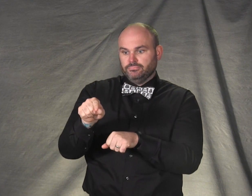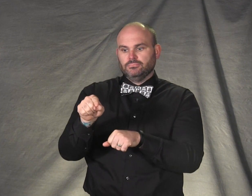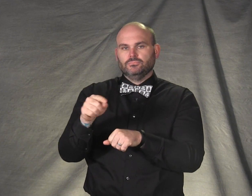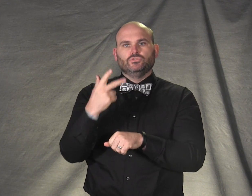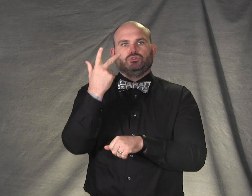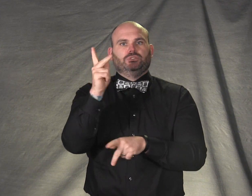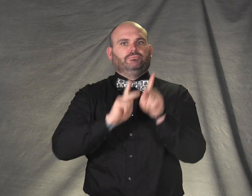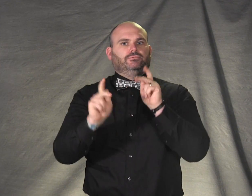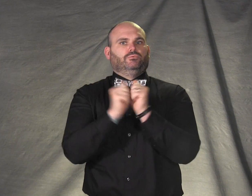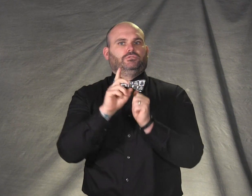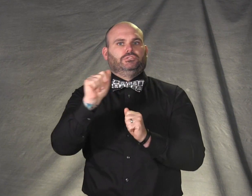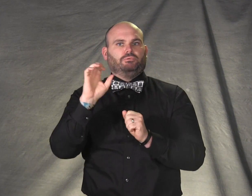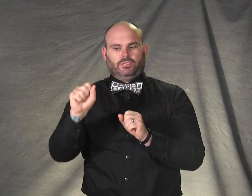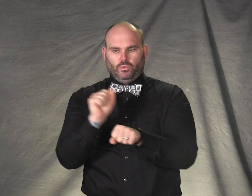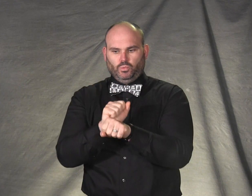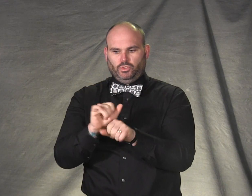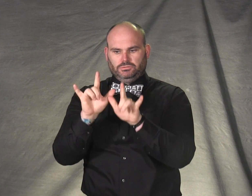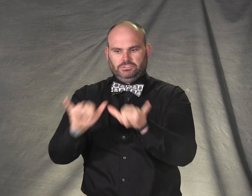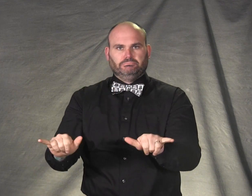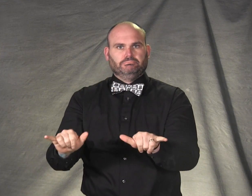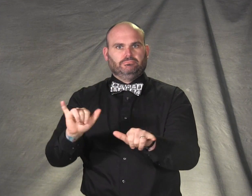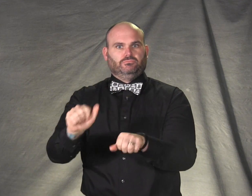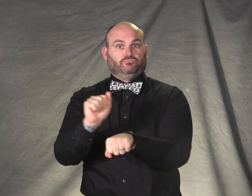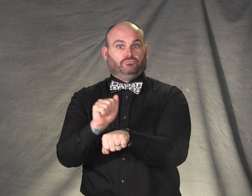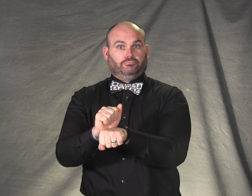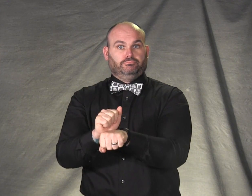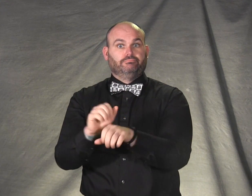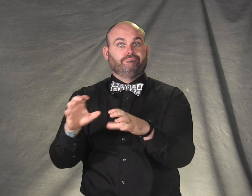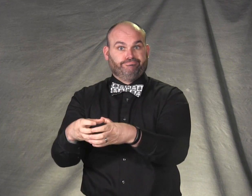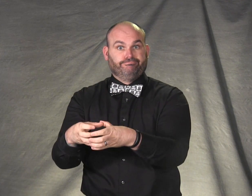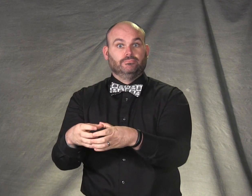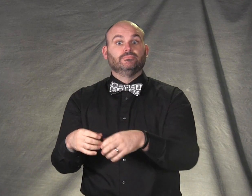by up to three people with disabilities.